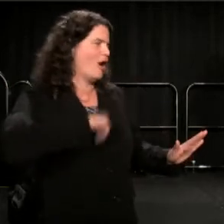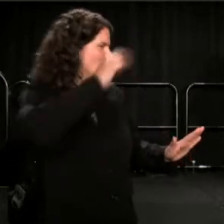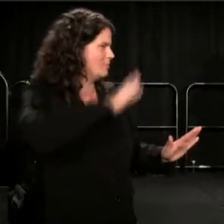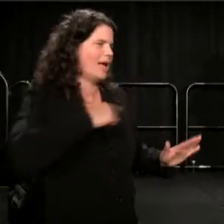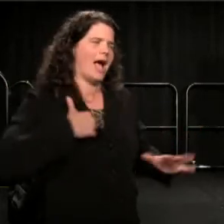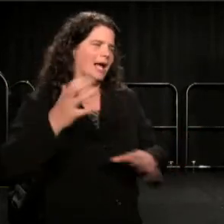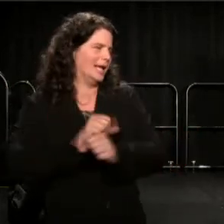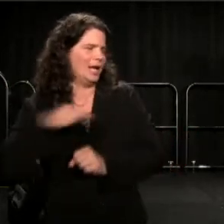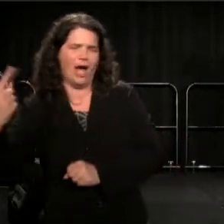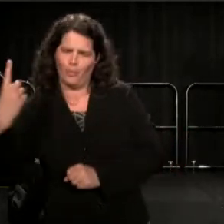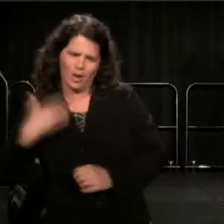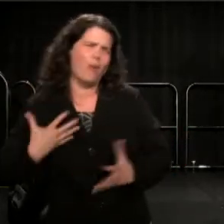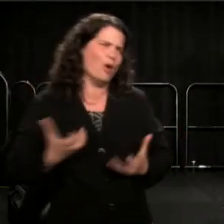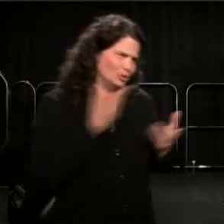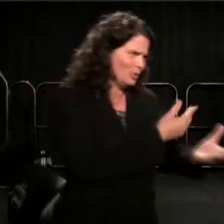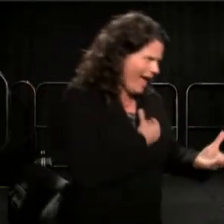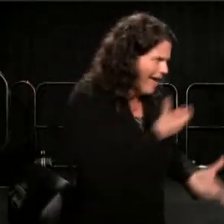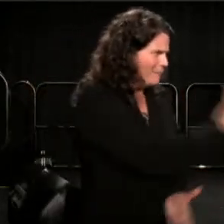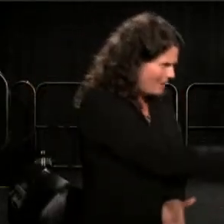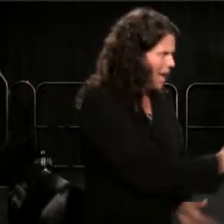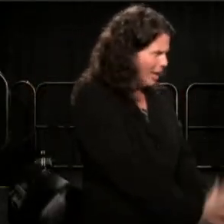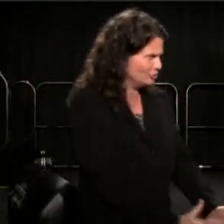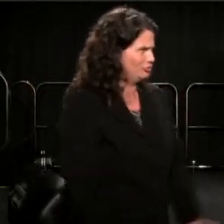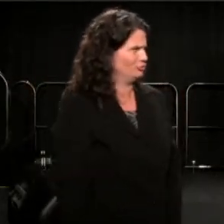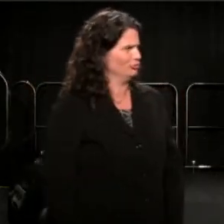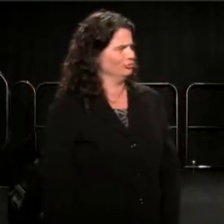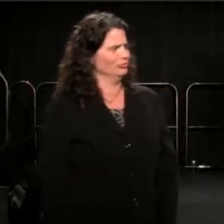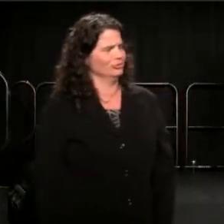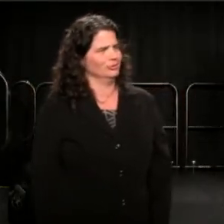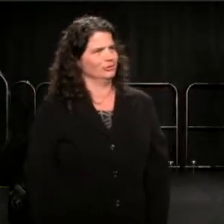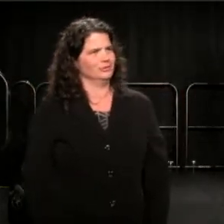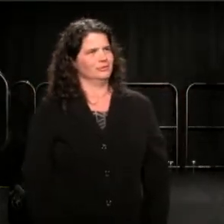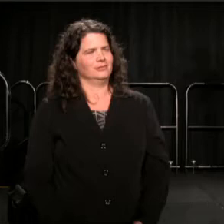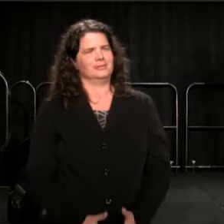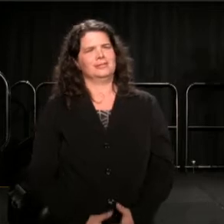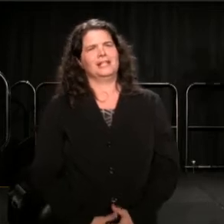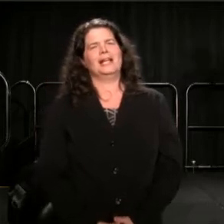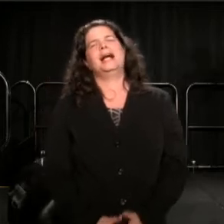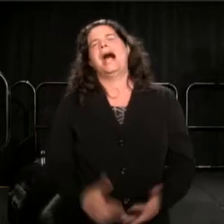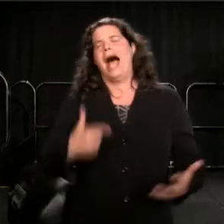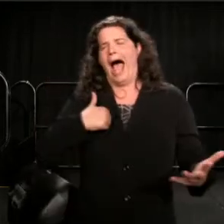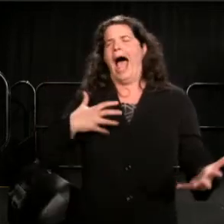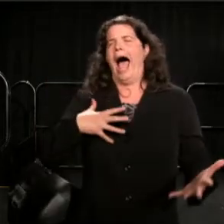I want you to have my badge." And I took it.